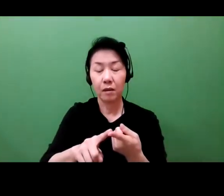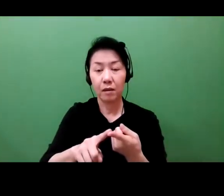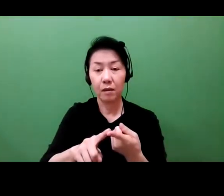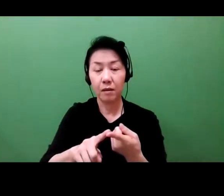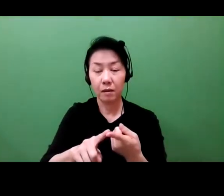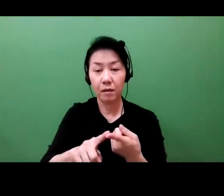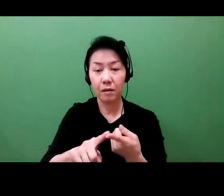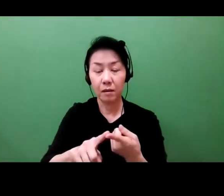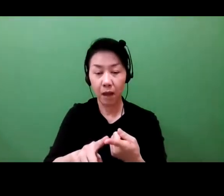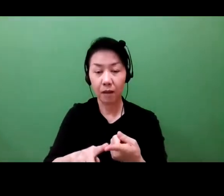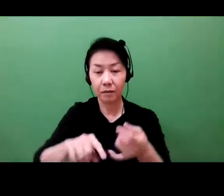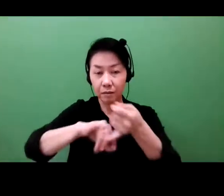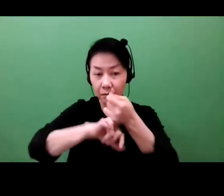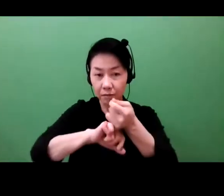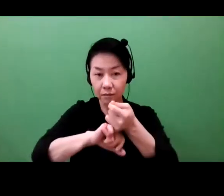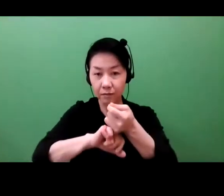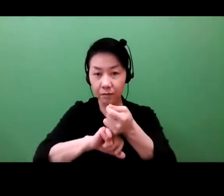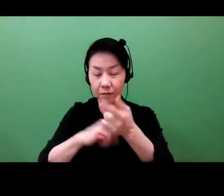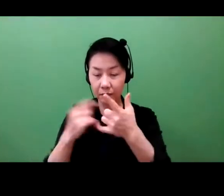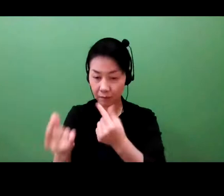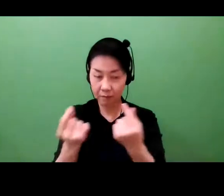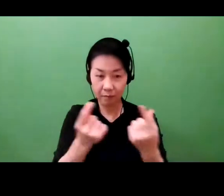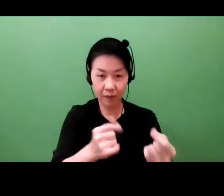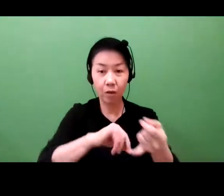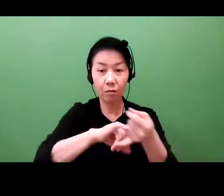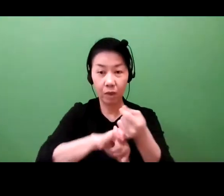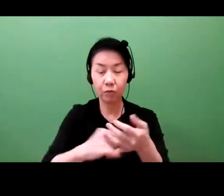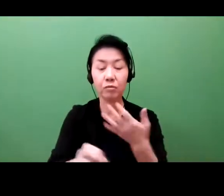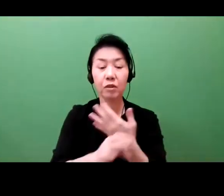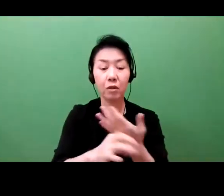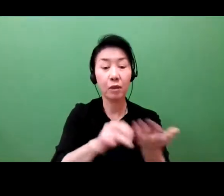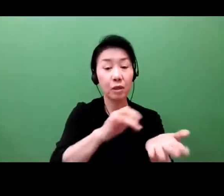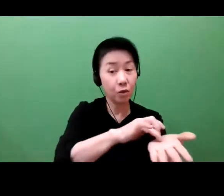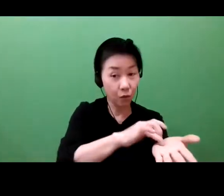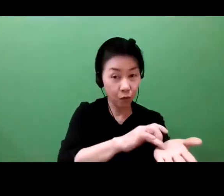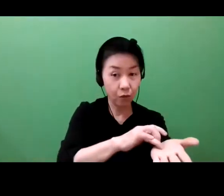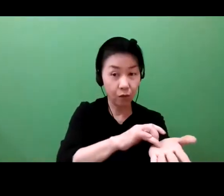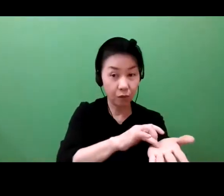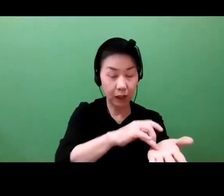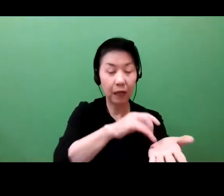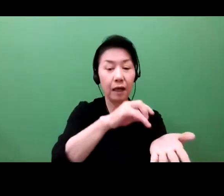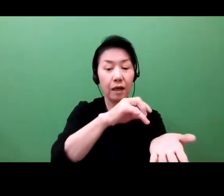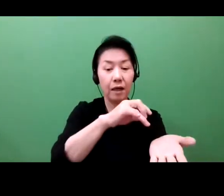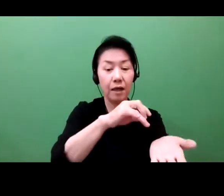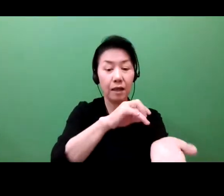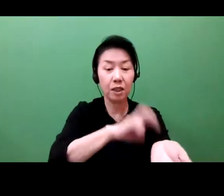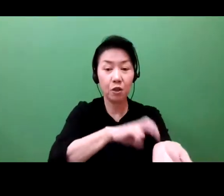or the medical device approved. And they also provide the distribution. Think about vaccines.